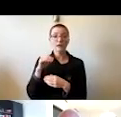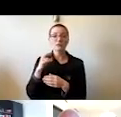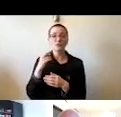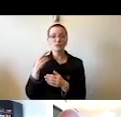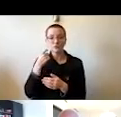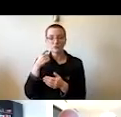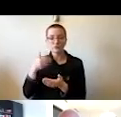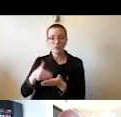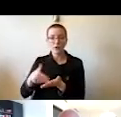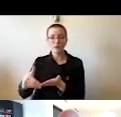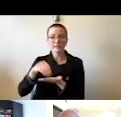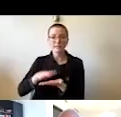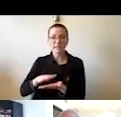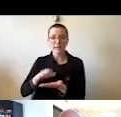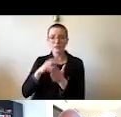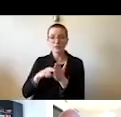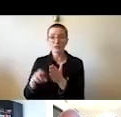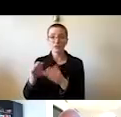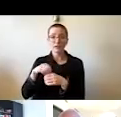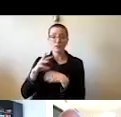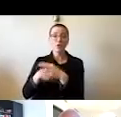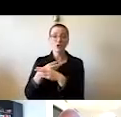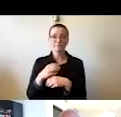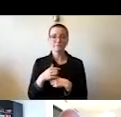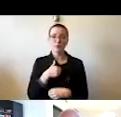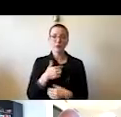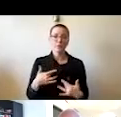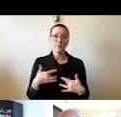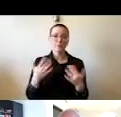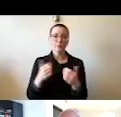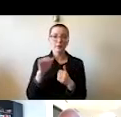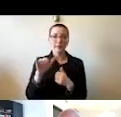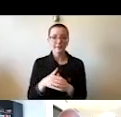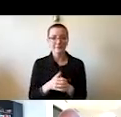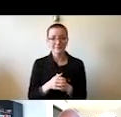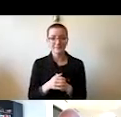And so we're very, very pleased with that. And if you need any additional evidence